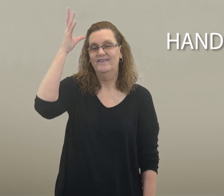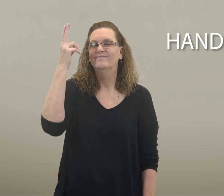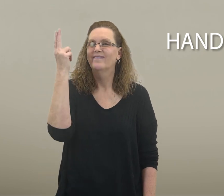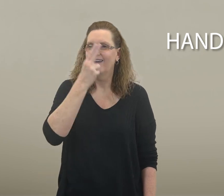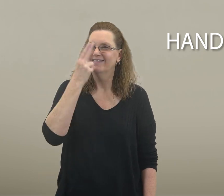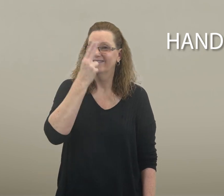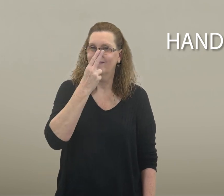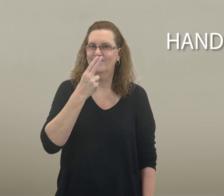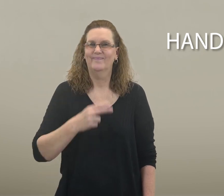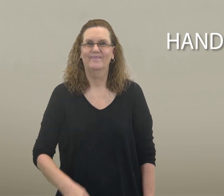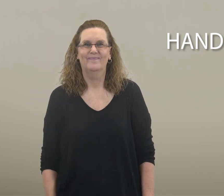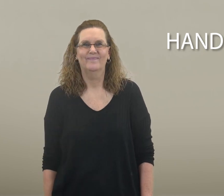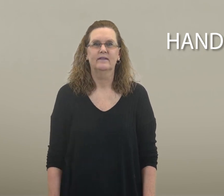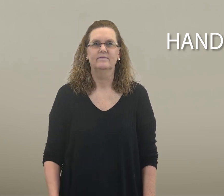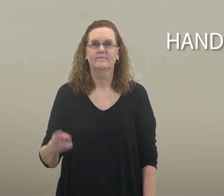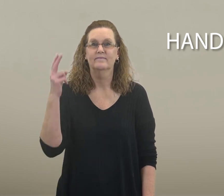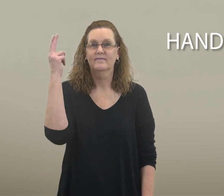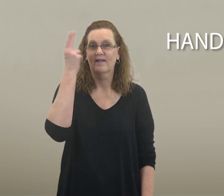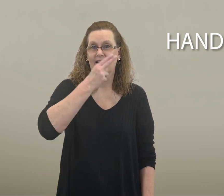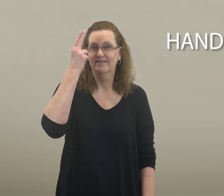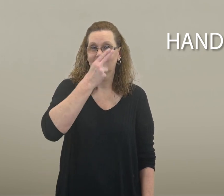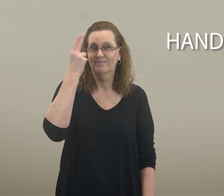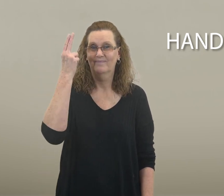Dad is handsome. handsome